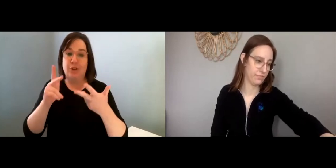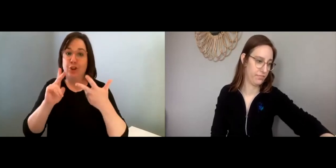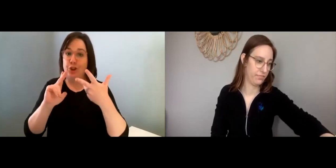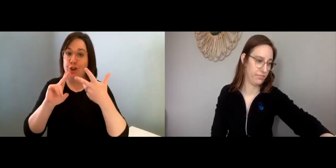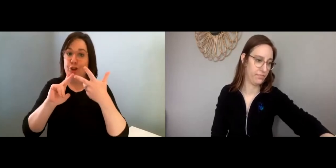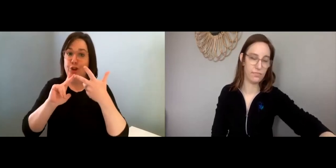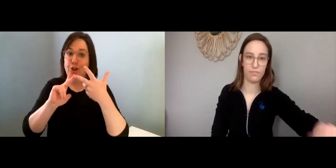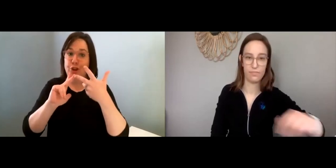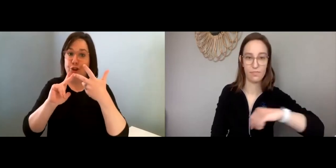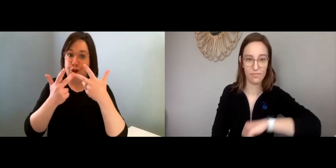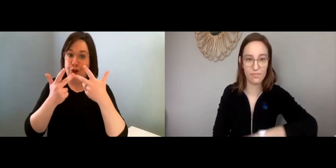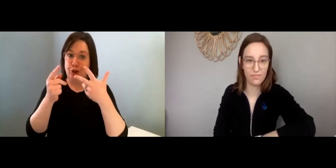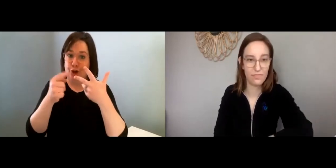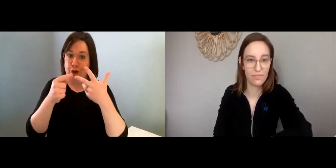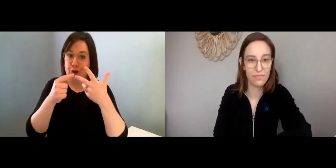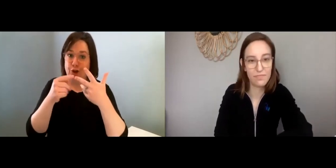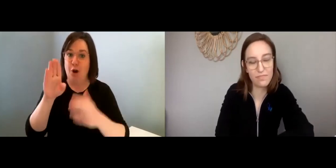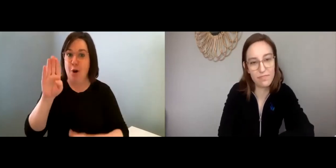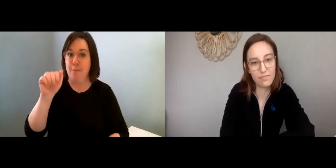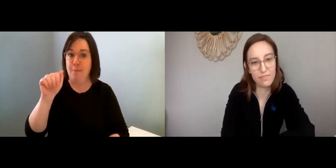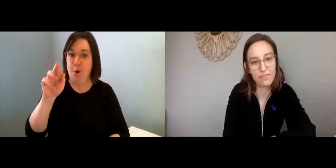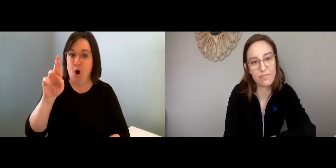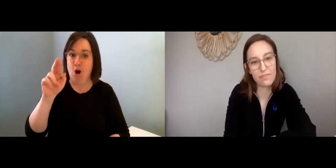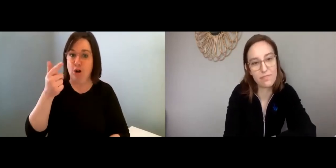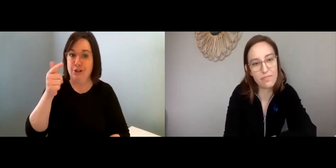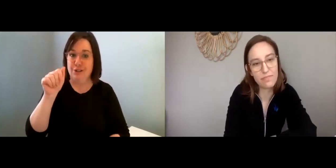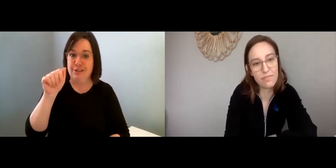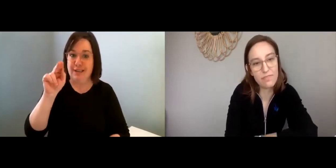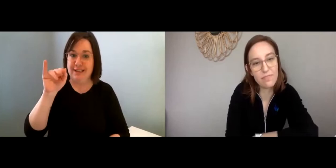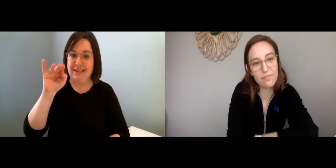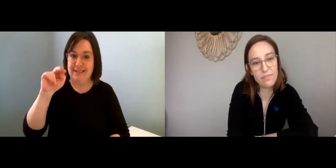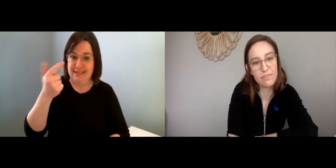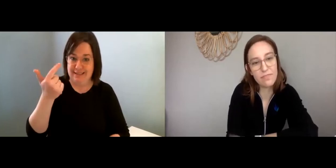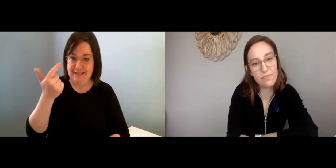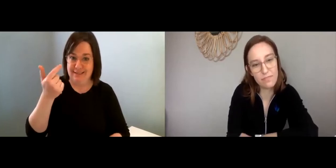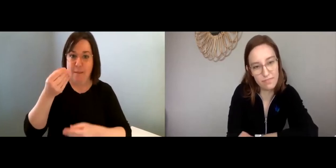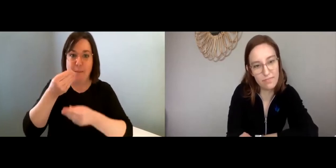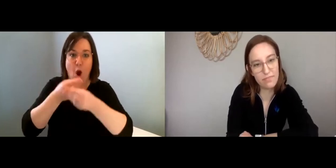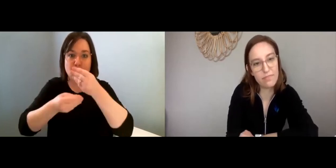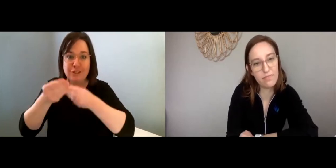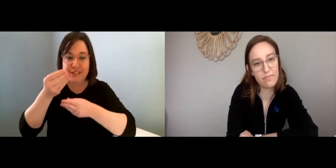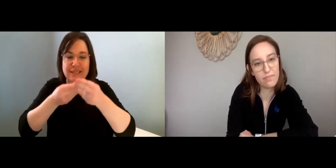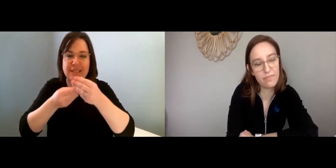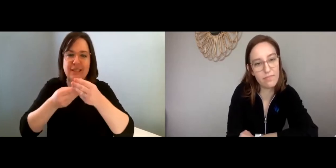Lisa: Then the third stage is: Bargaining.